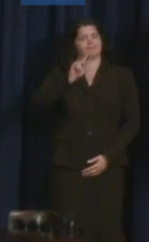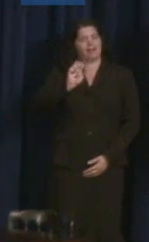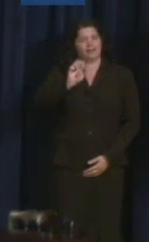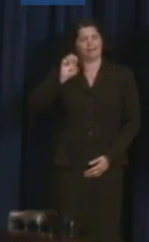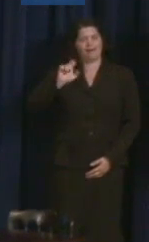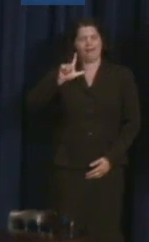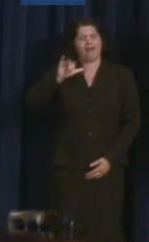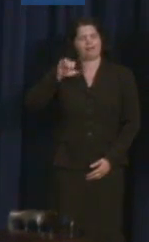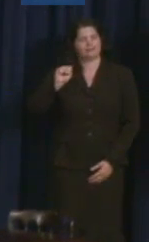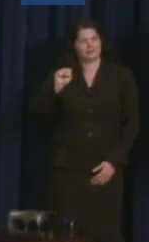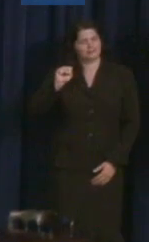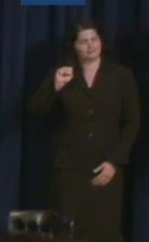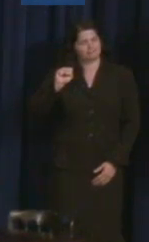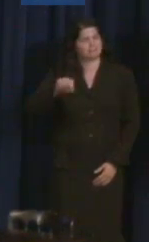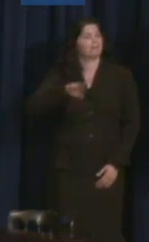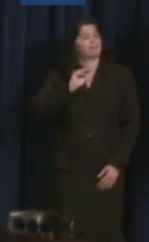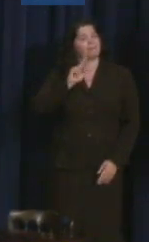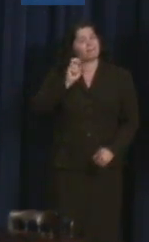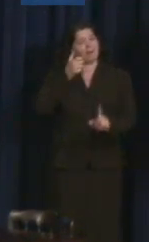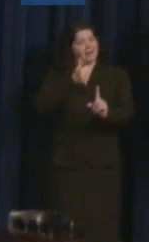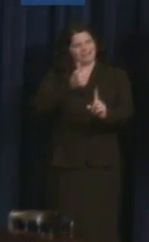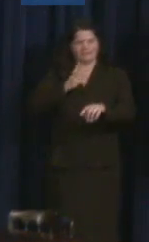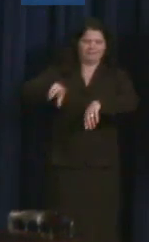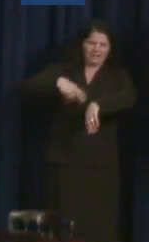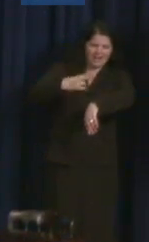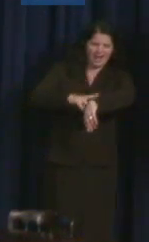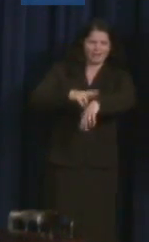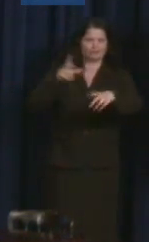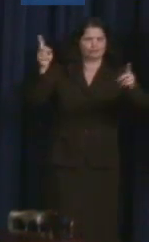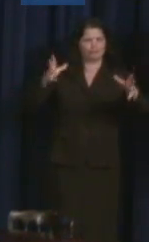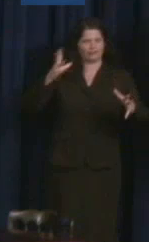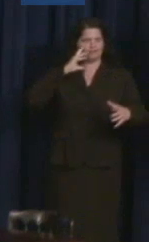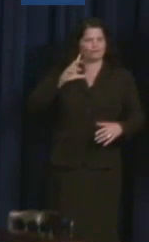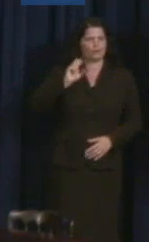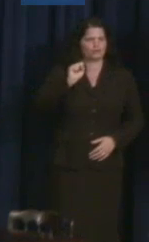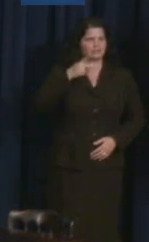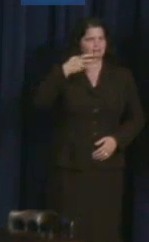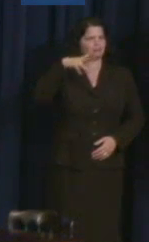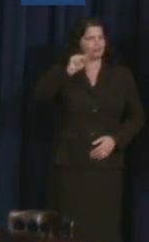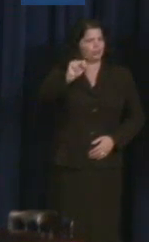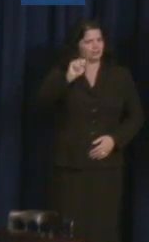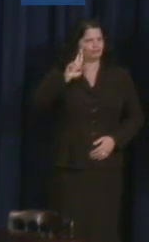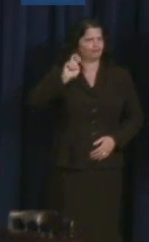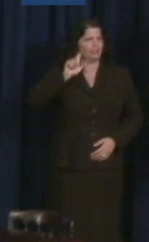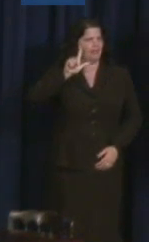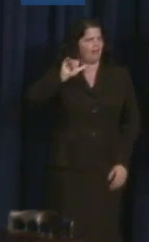Mike is the National Director of Sprint Relay, where he works to create innovative solutions that